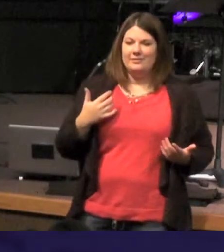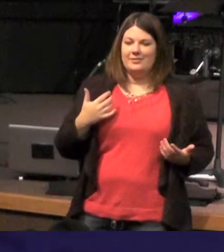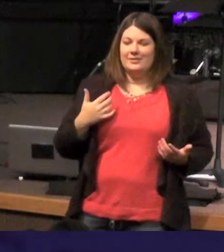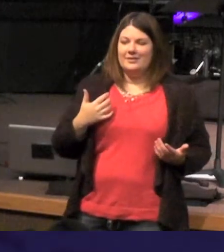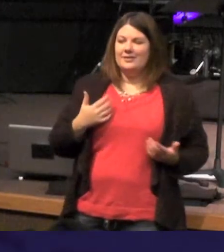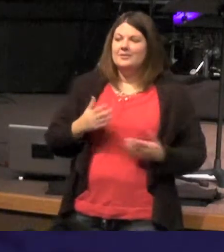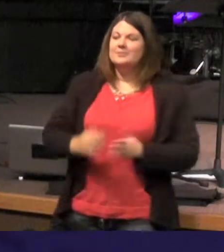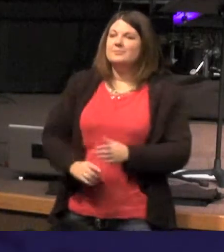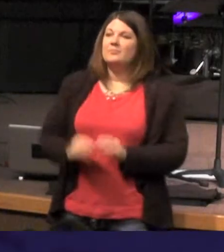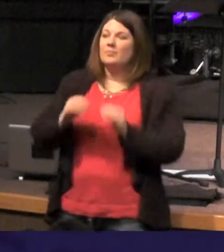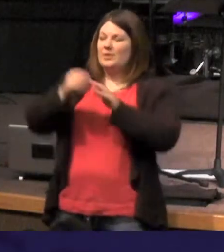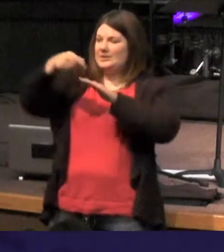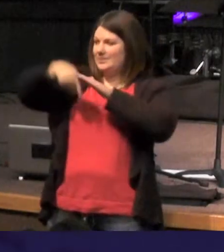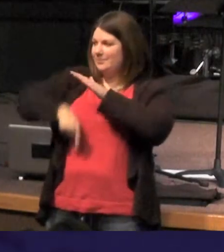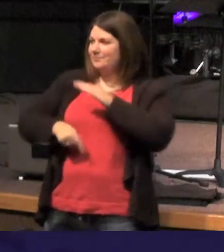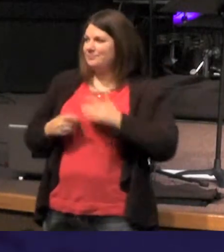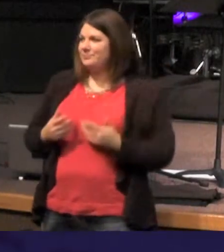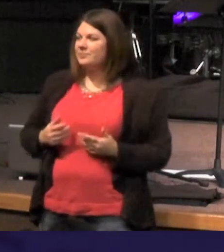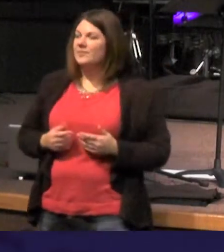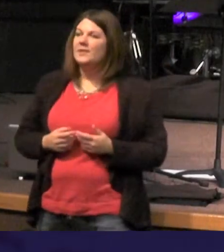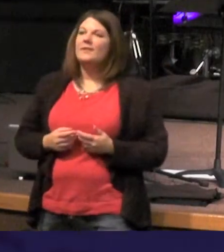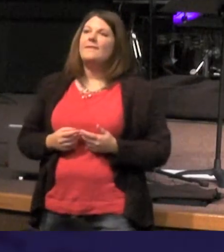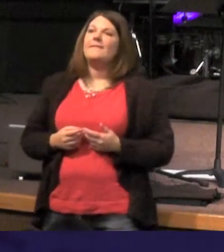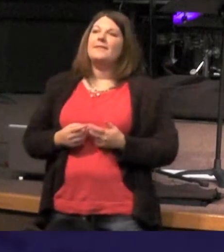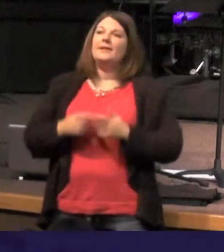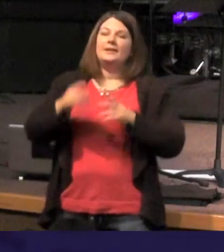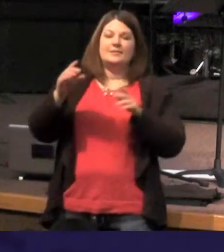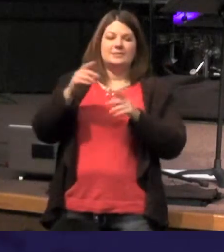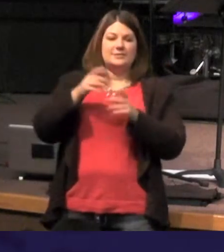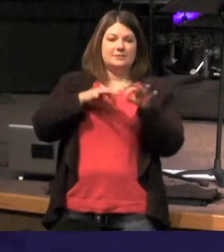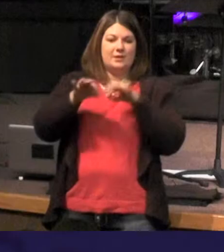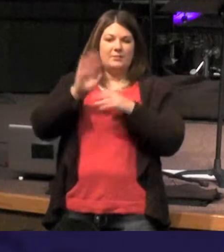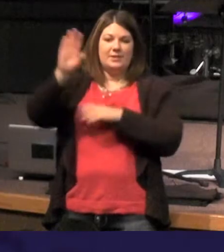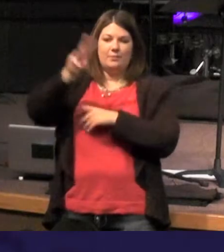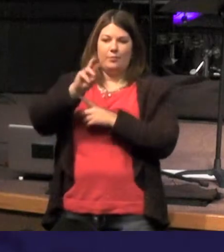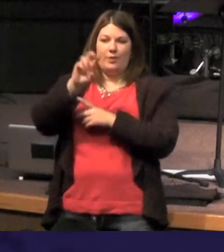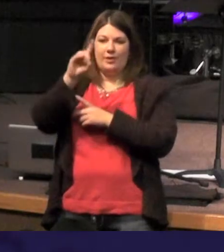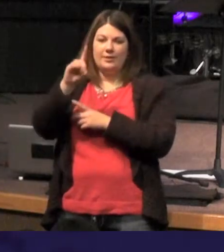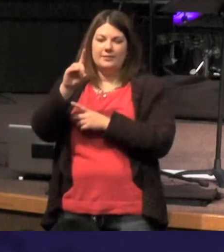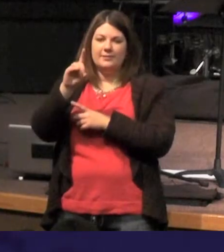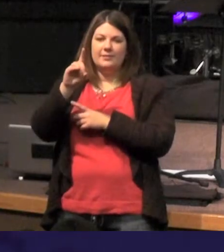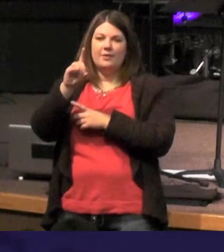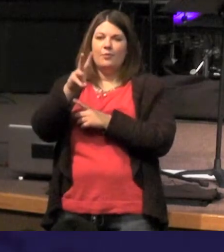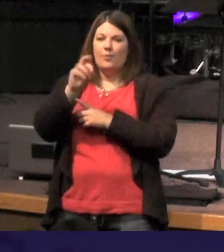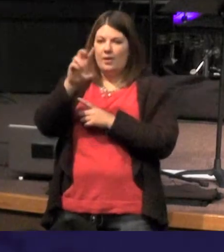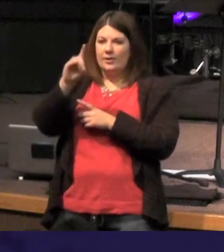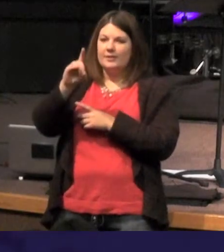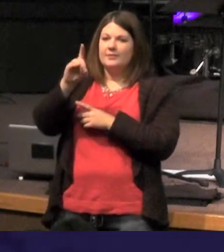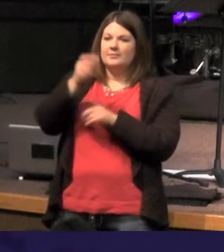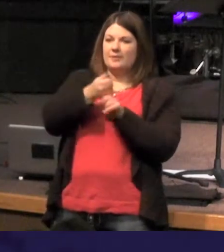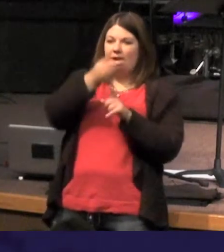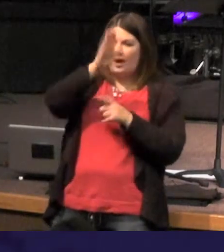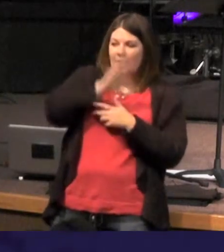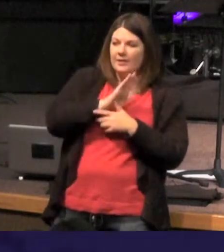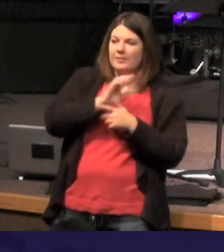but it goes even deeper let me tell you about this word the word not only is God but the word is life